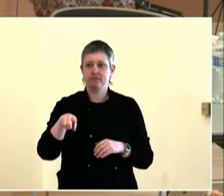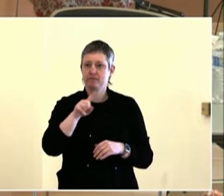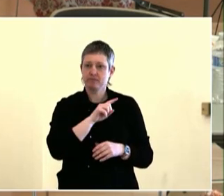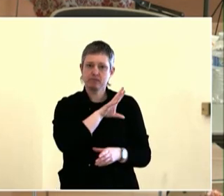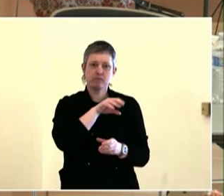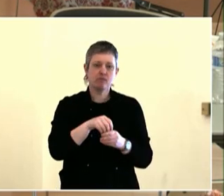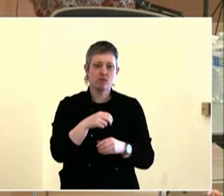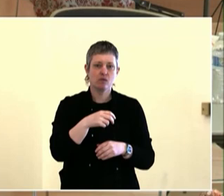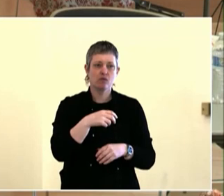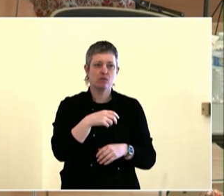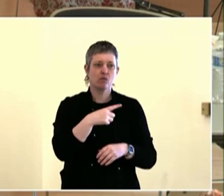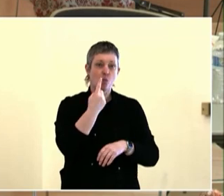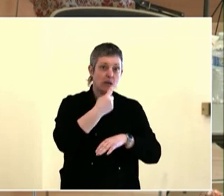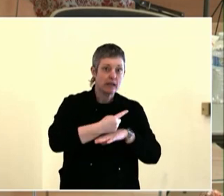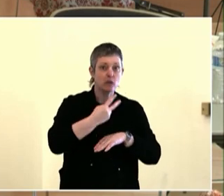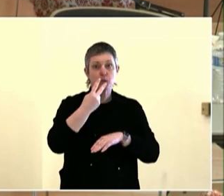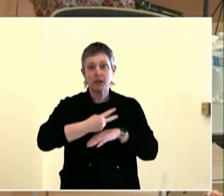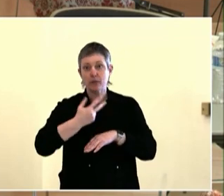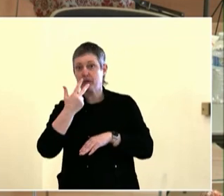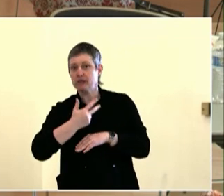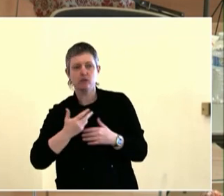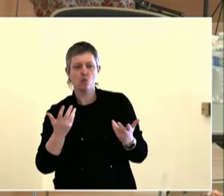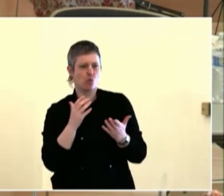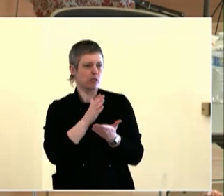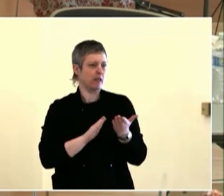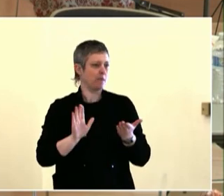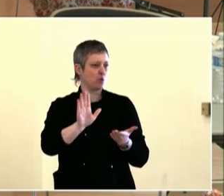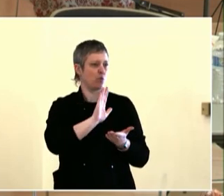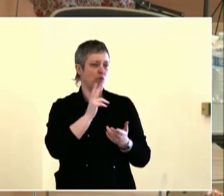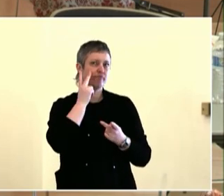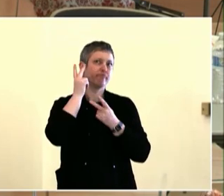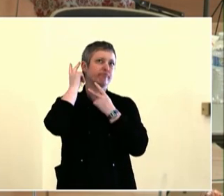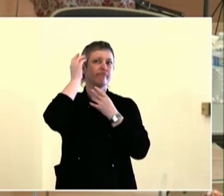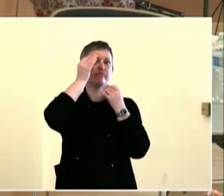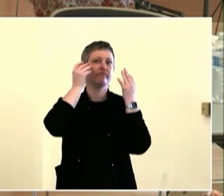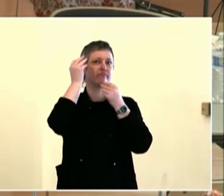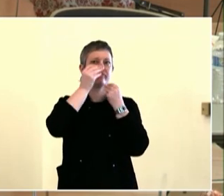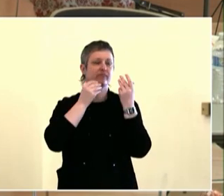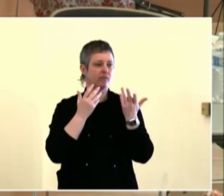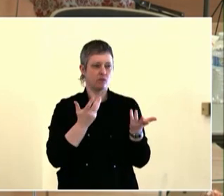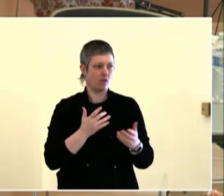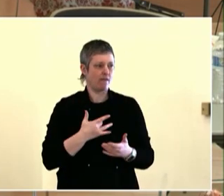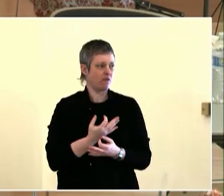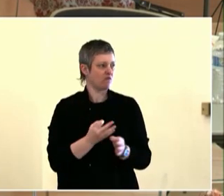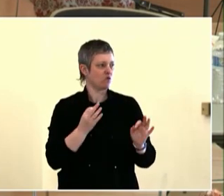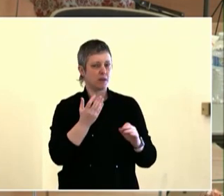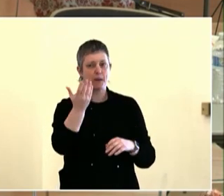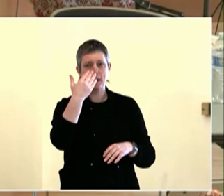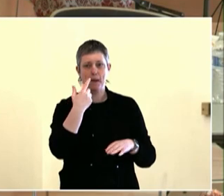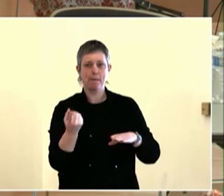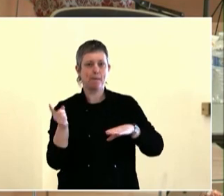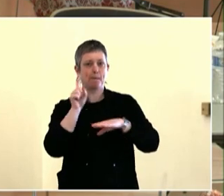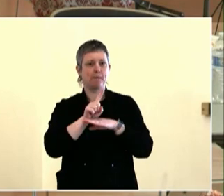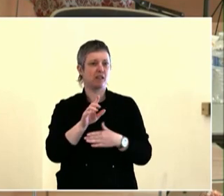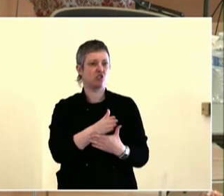That was awesome. Shelby and [indiscernible], I've been watching this come together.